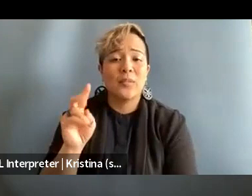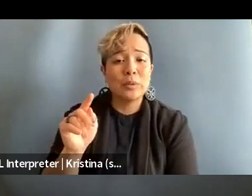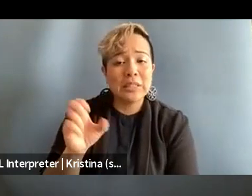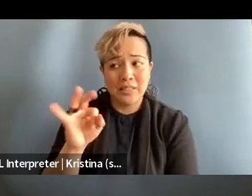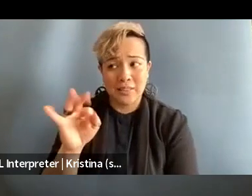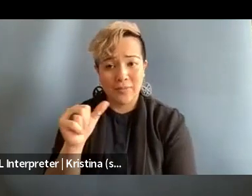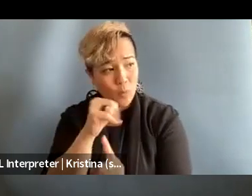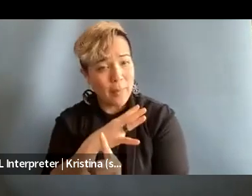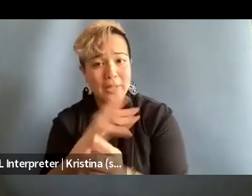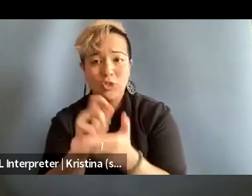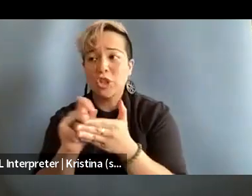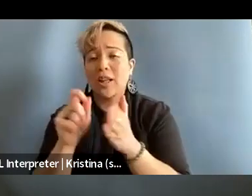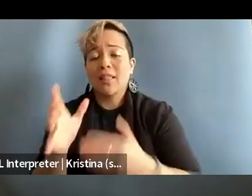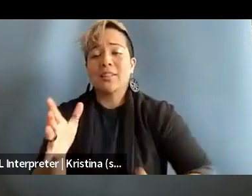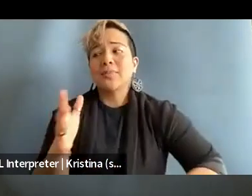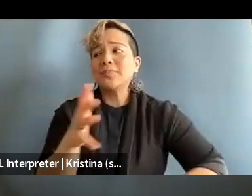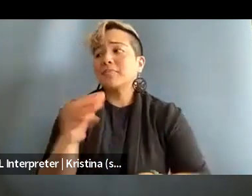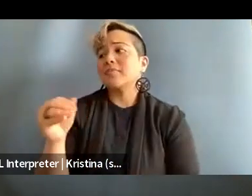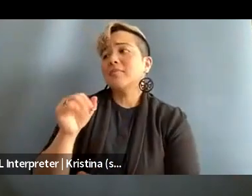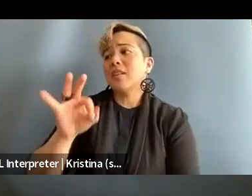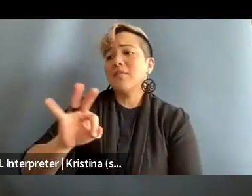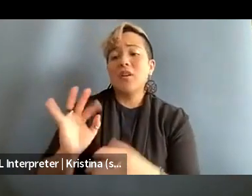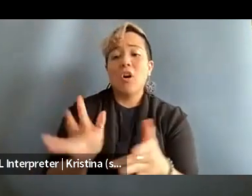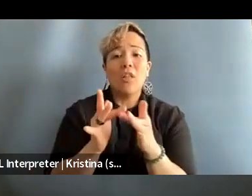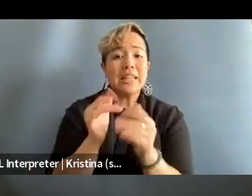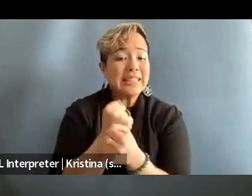journalists and of online safety,